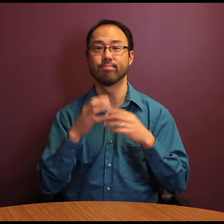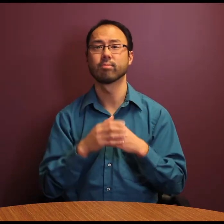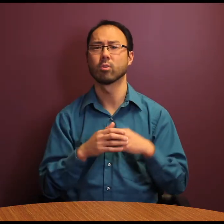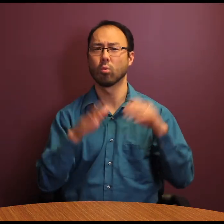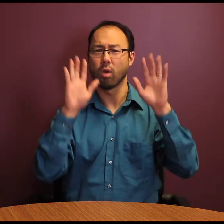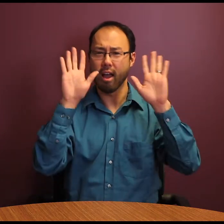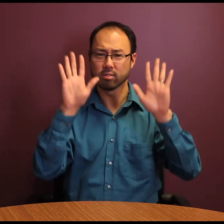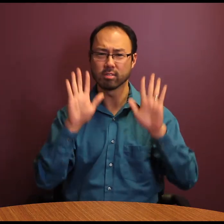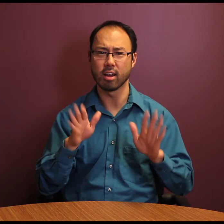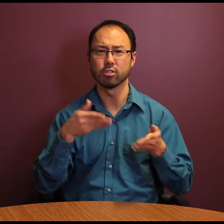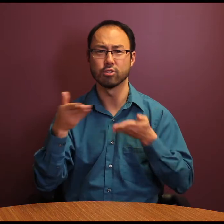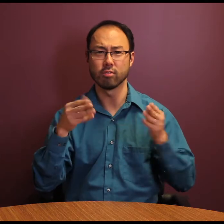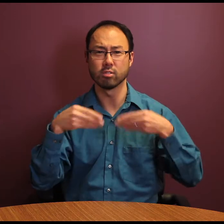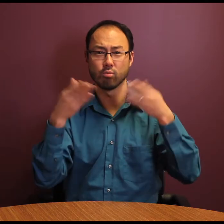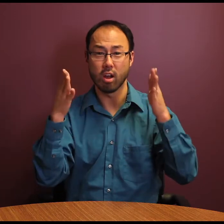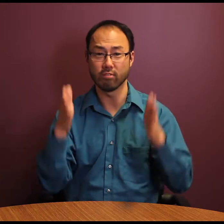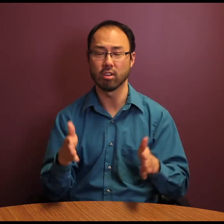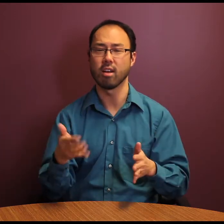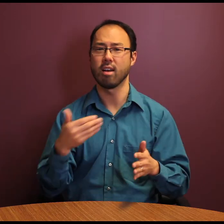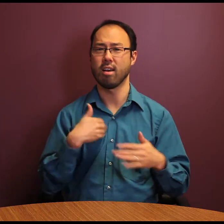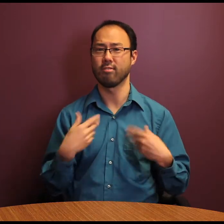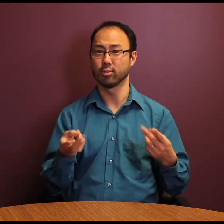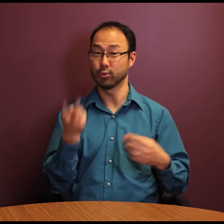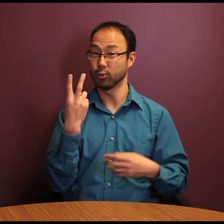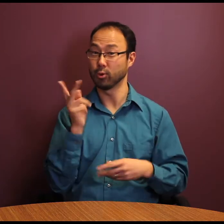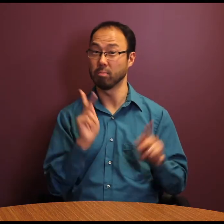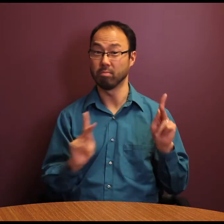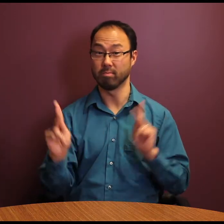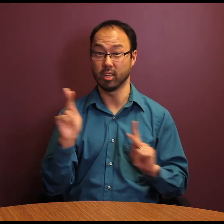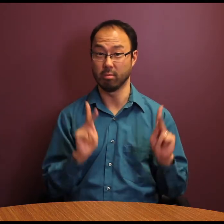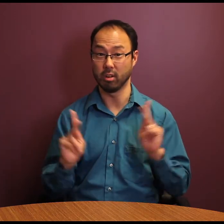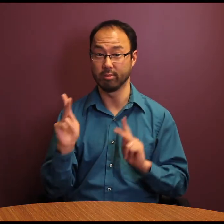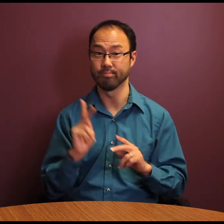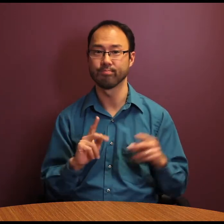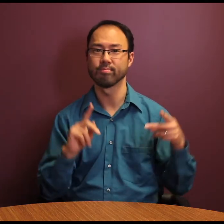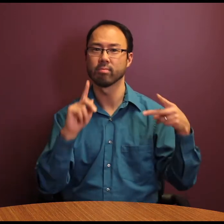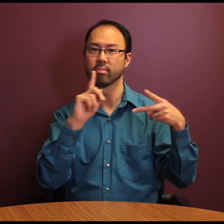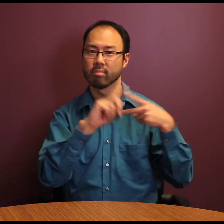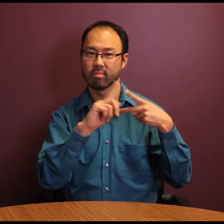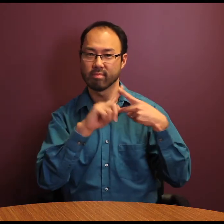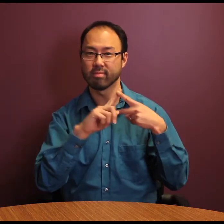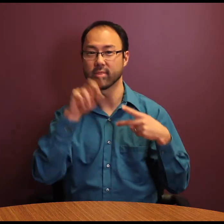The second category is the Outstanding Service Provider award.